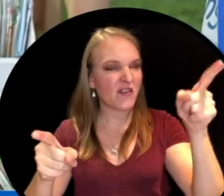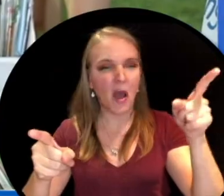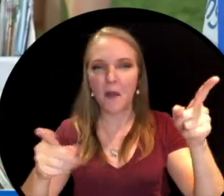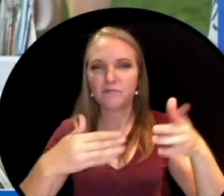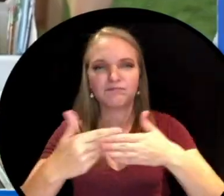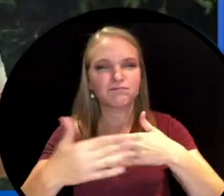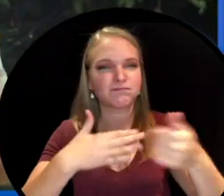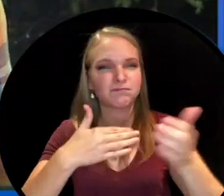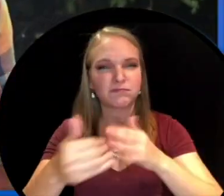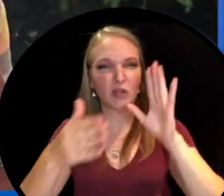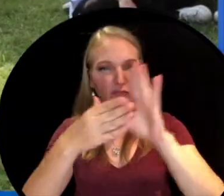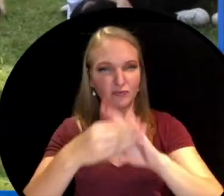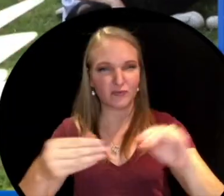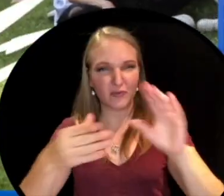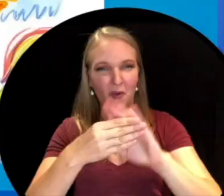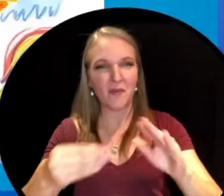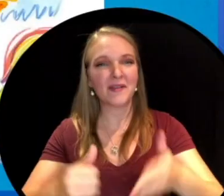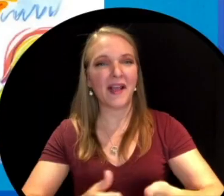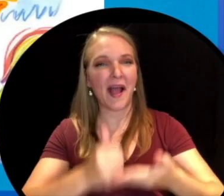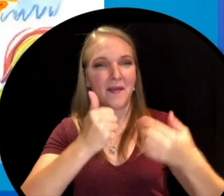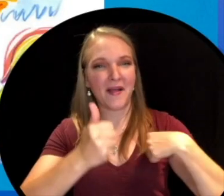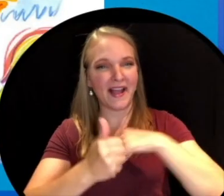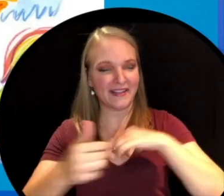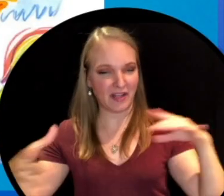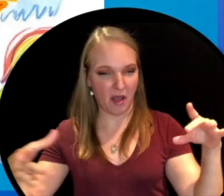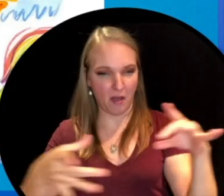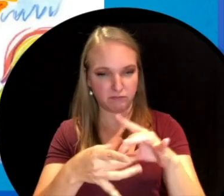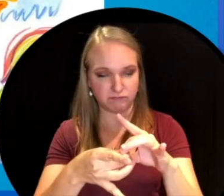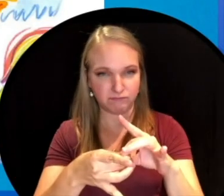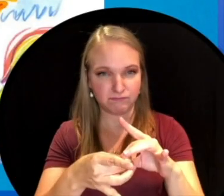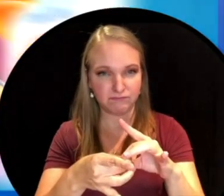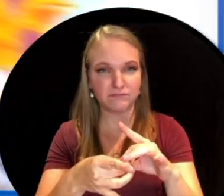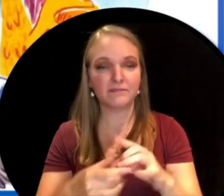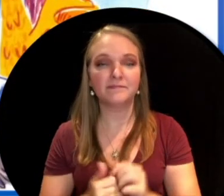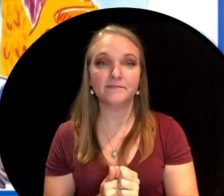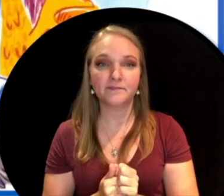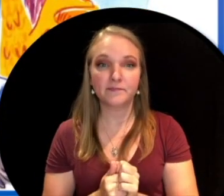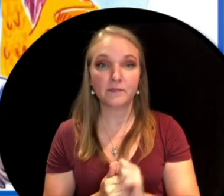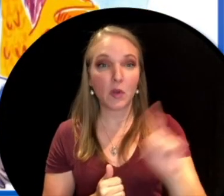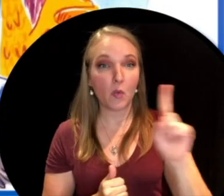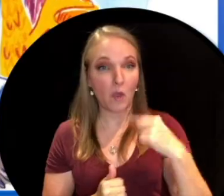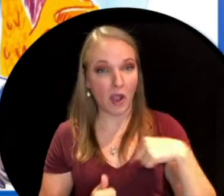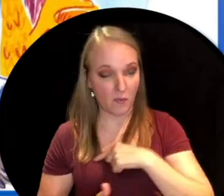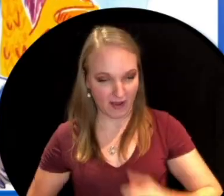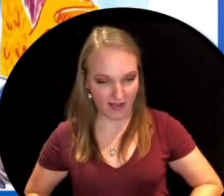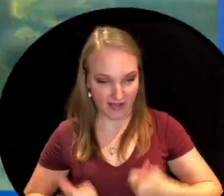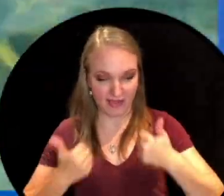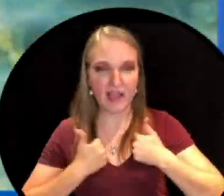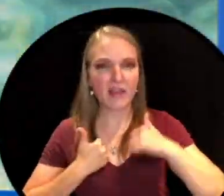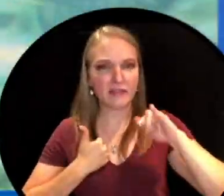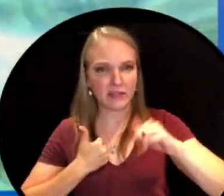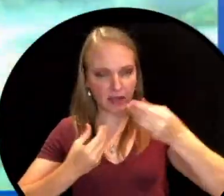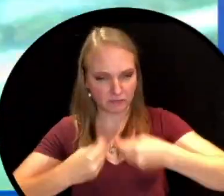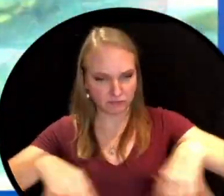stories connect us no matter how far apart we live. Speaking of where we live, the telling tales